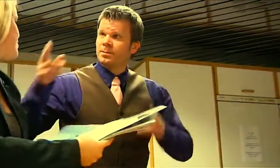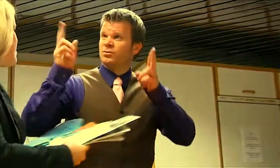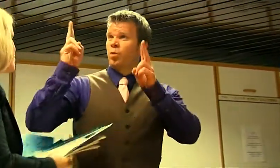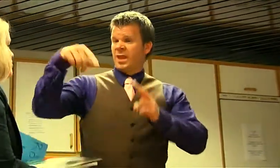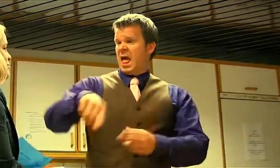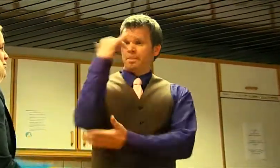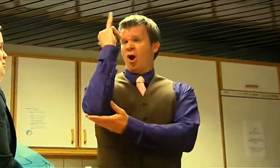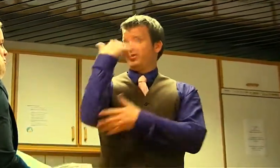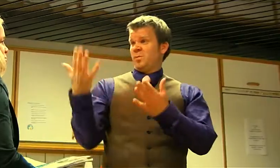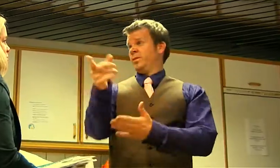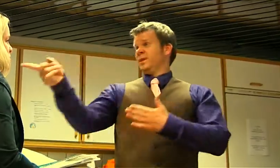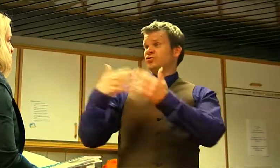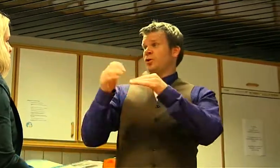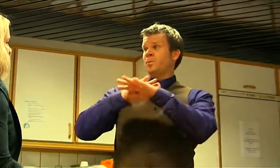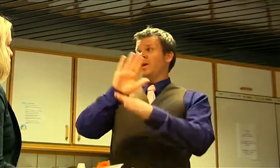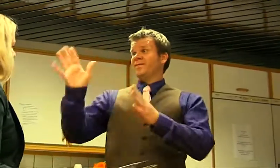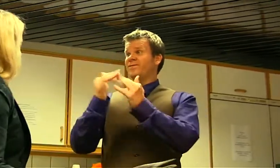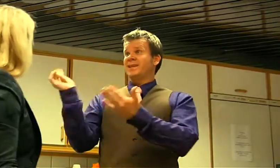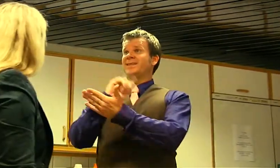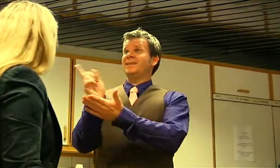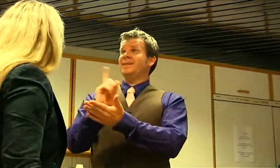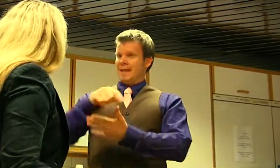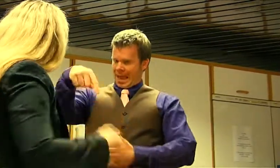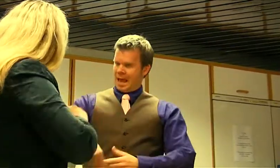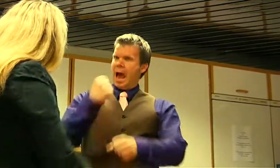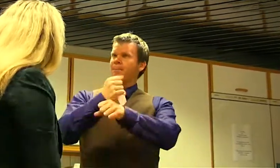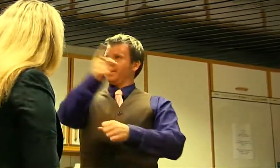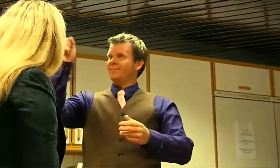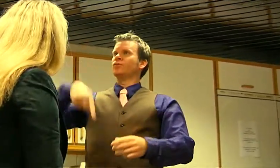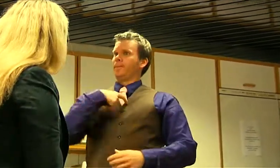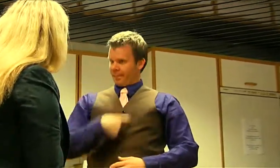This kind of childishness you get to do in your free time, here you are working for me!